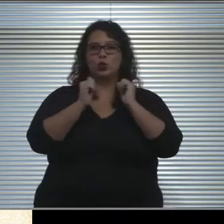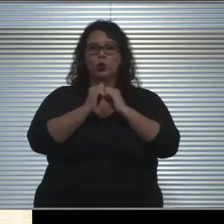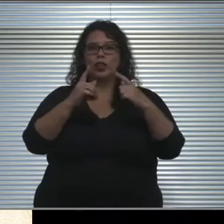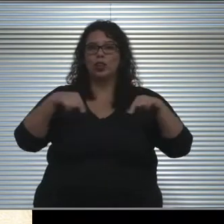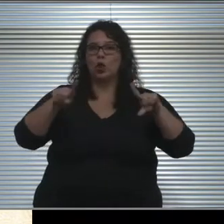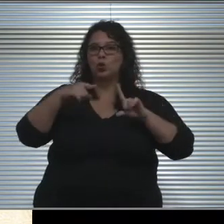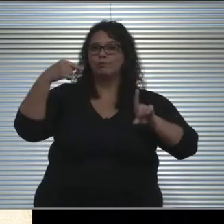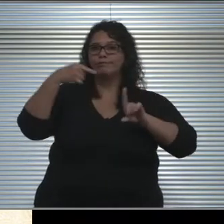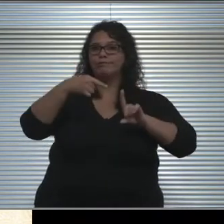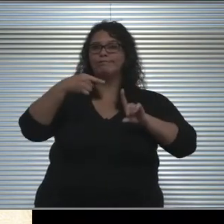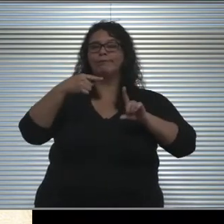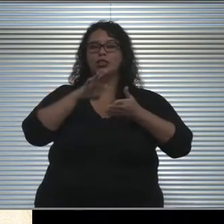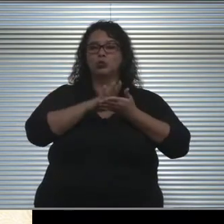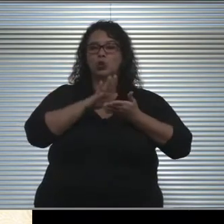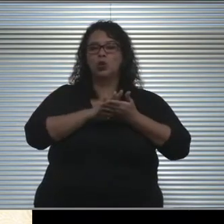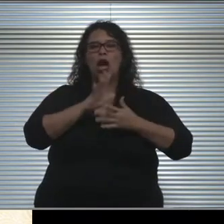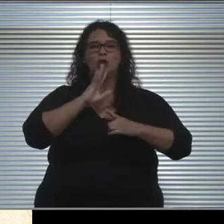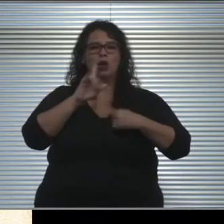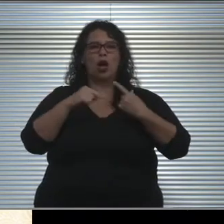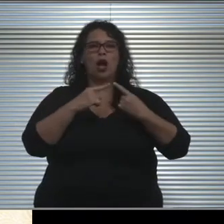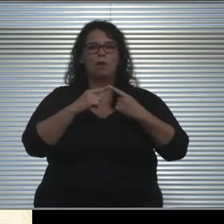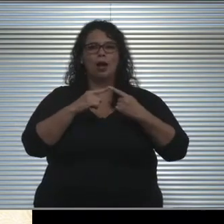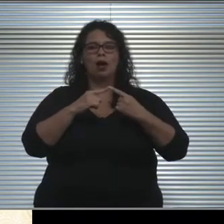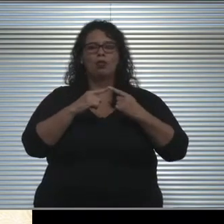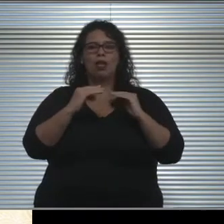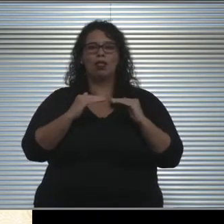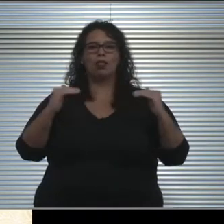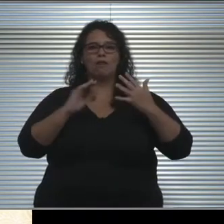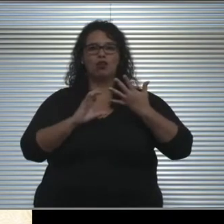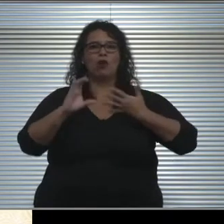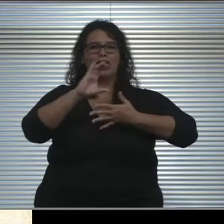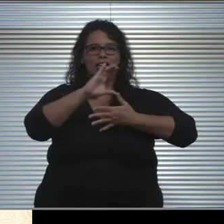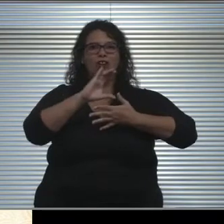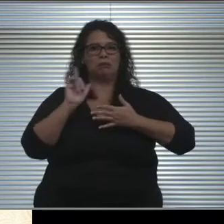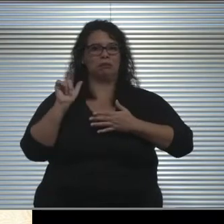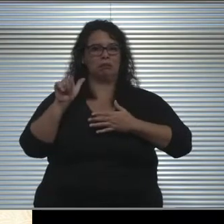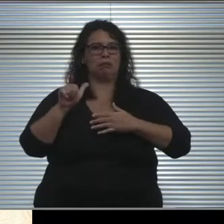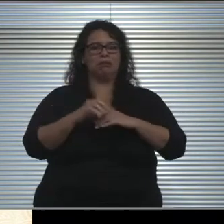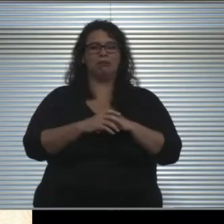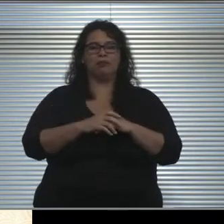about the level of criteria that exists. The priority will be given to schools